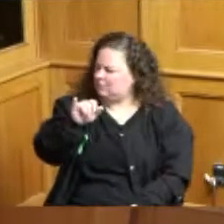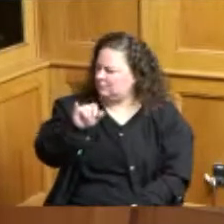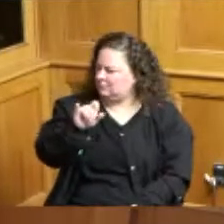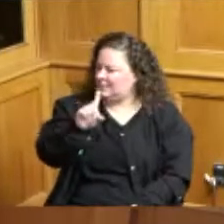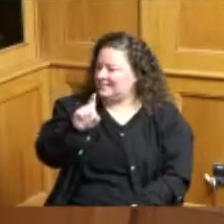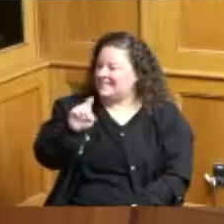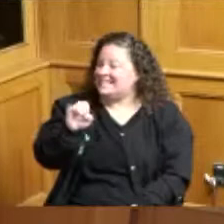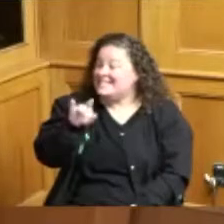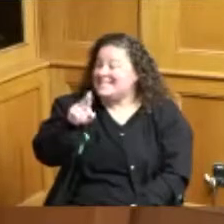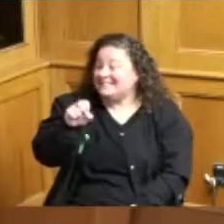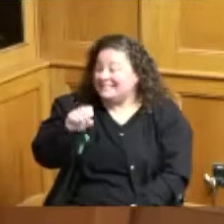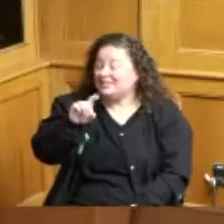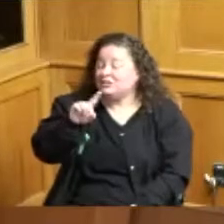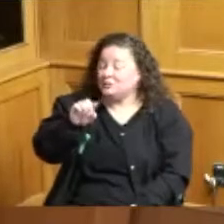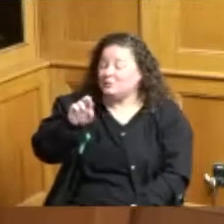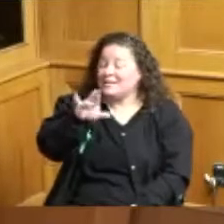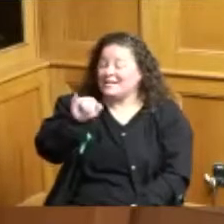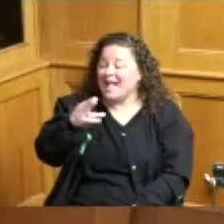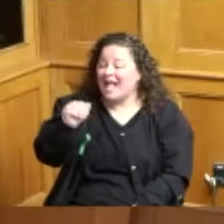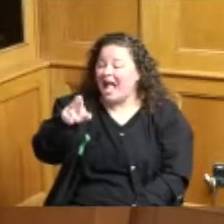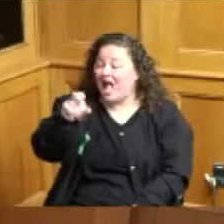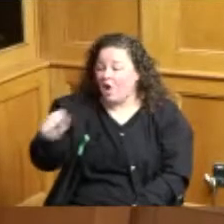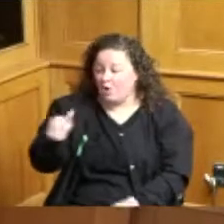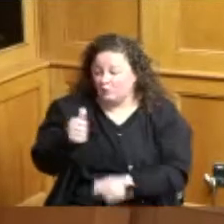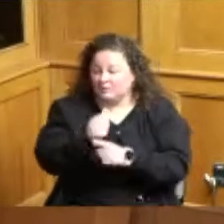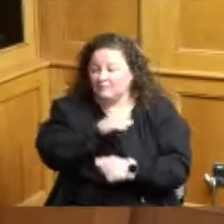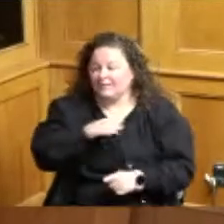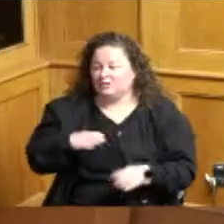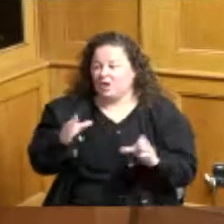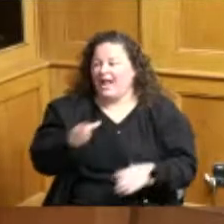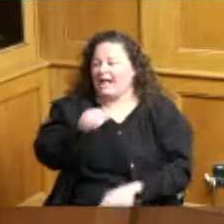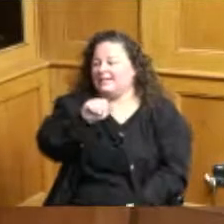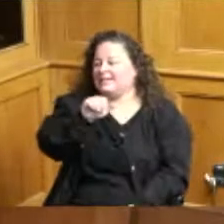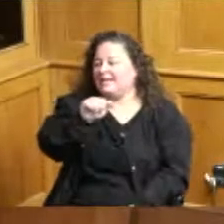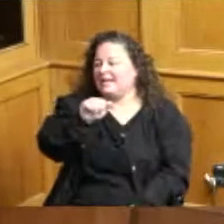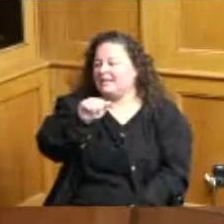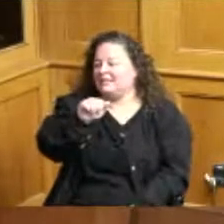Charlene Prosecutor's Office thank you all so much I'm Stephanie Summerow Dumas President of